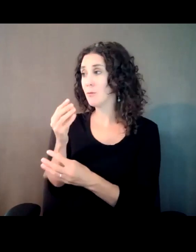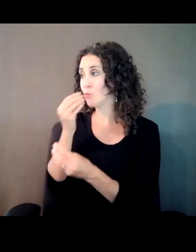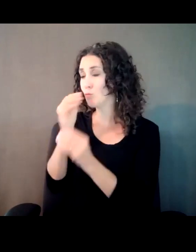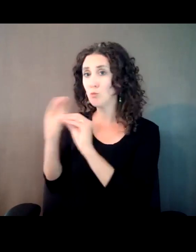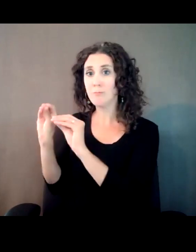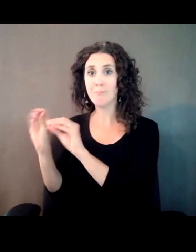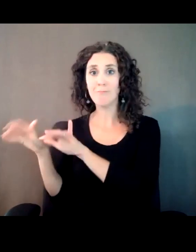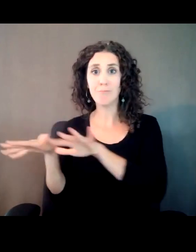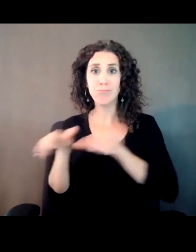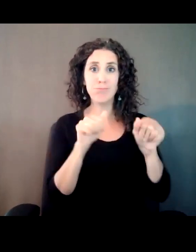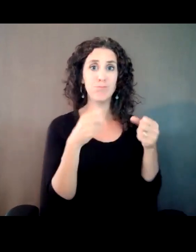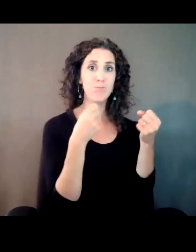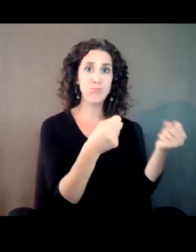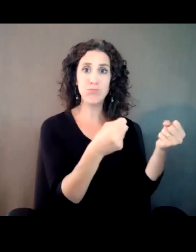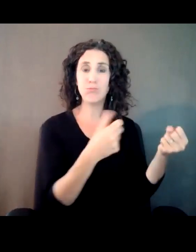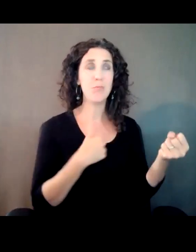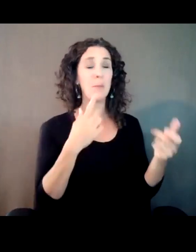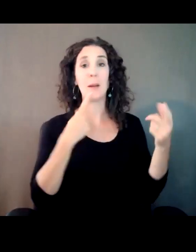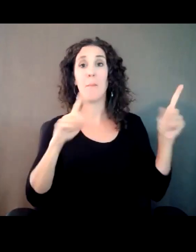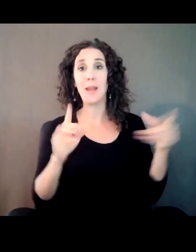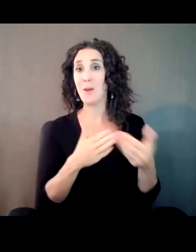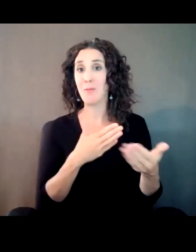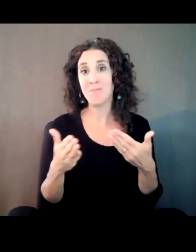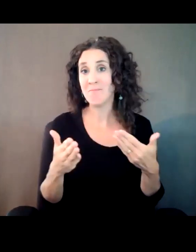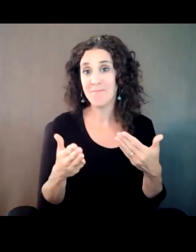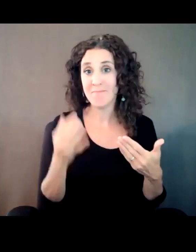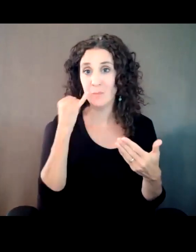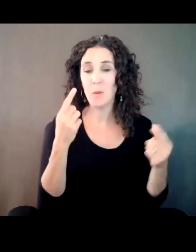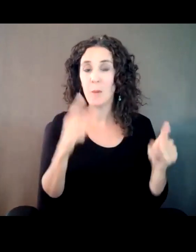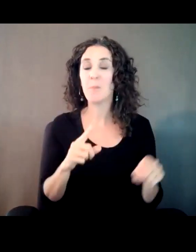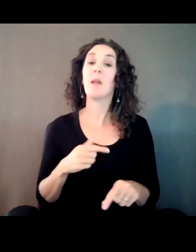And so I toured the East Coast for about six months.